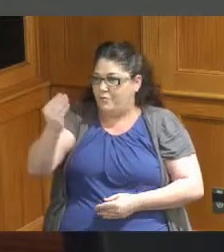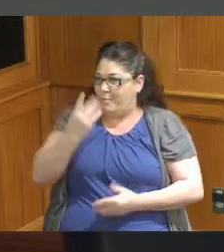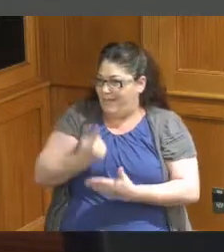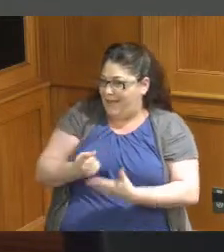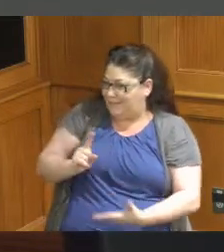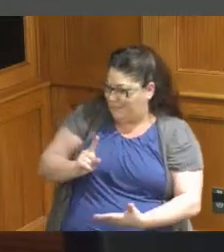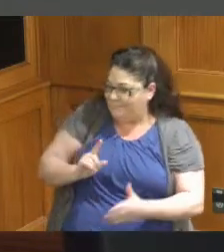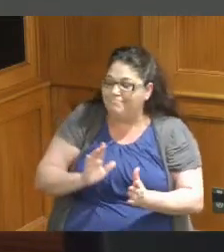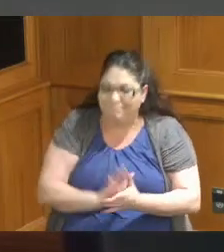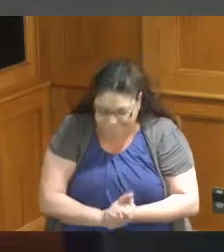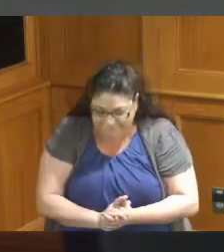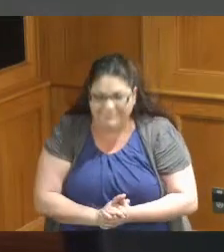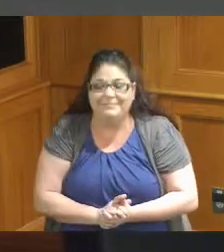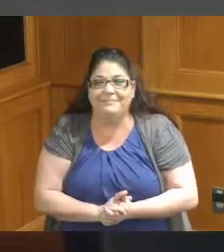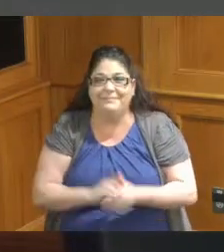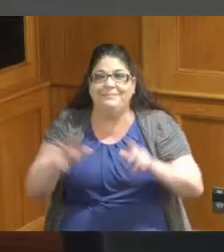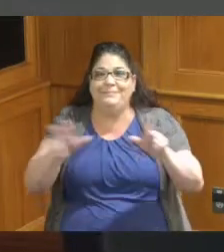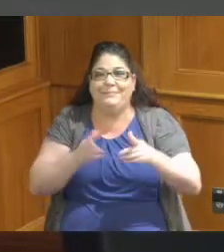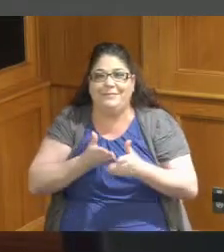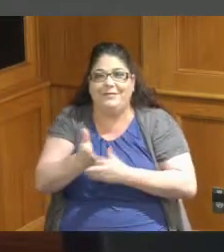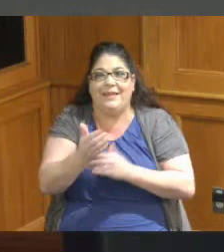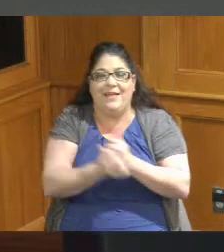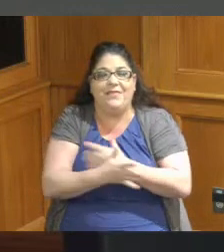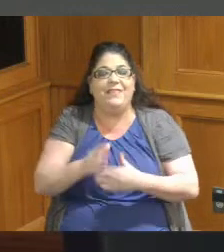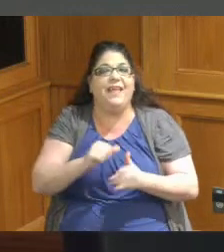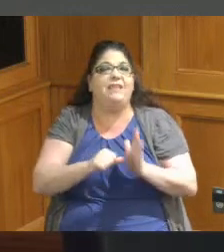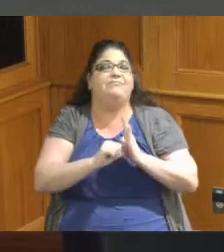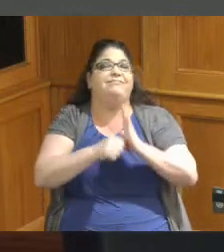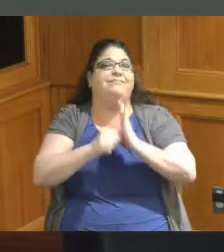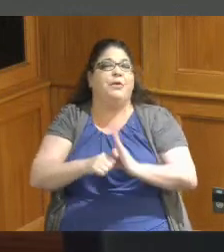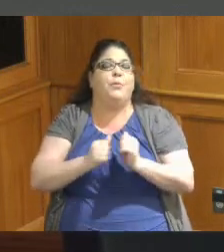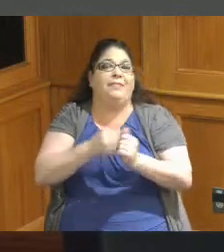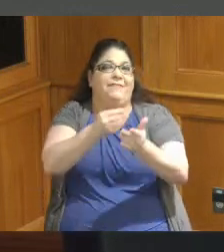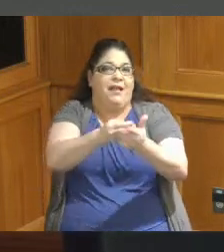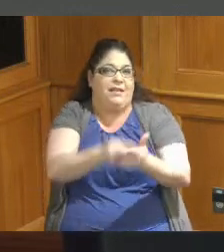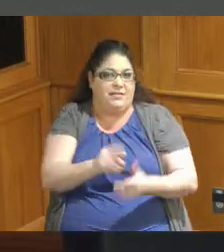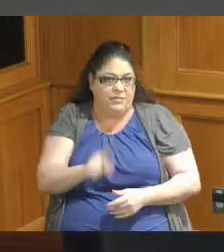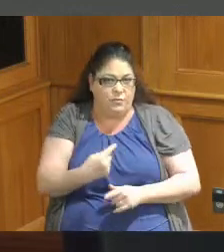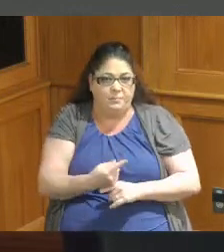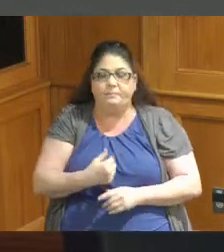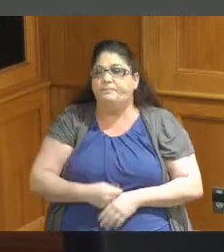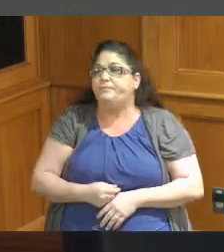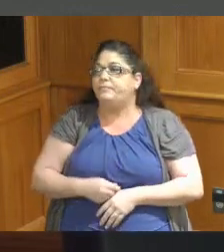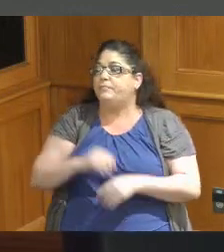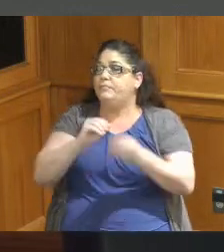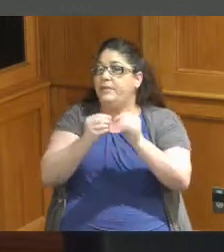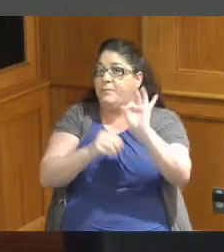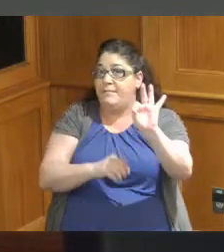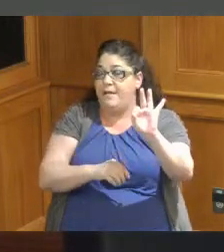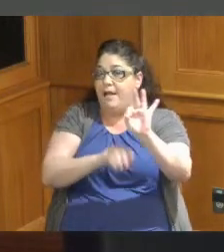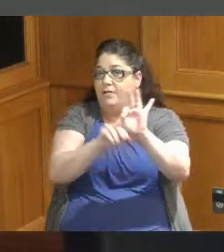walk us through and I highlight the financial got it so item number nine is the Auditor's statement